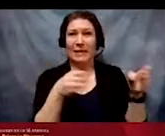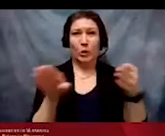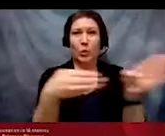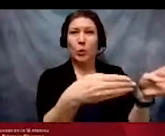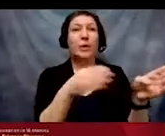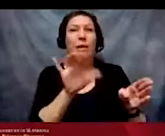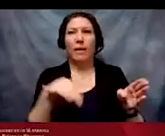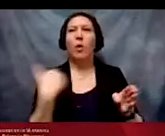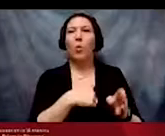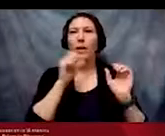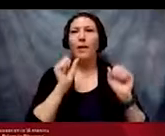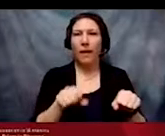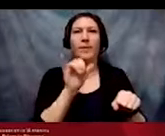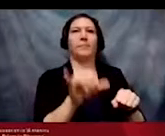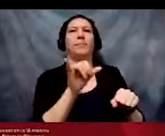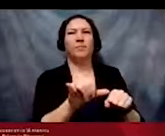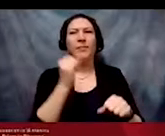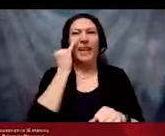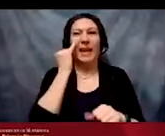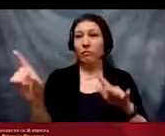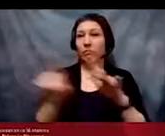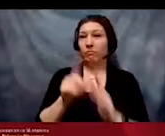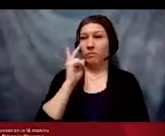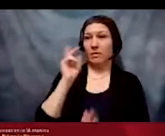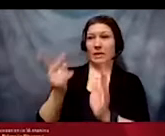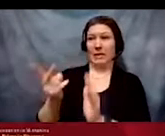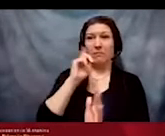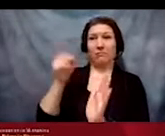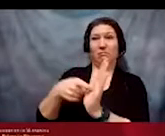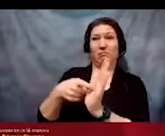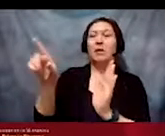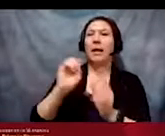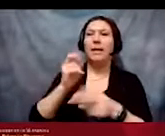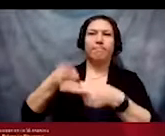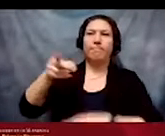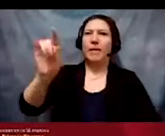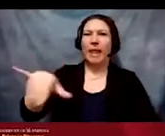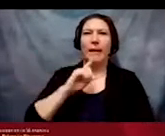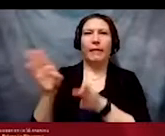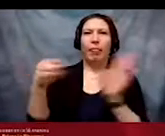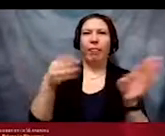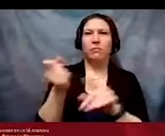we will be able to name them honestly. And call them out when we see them.